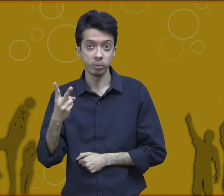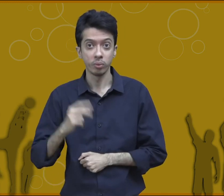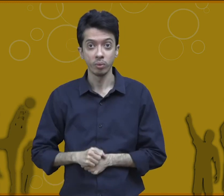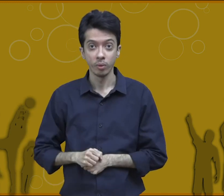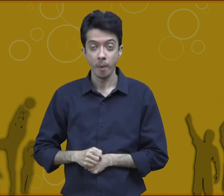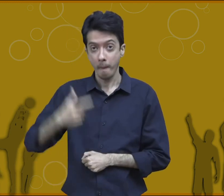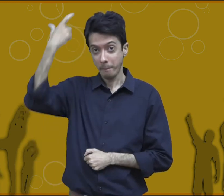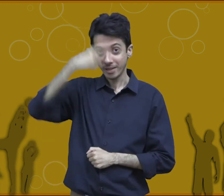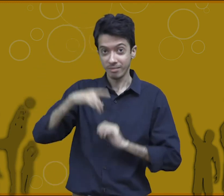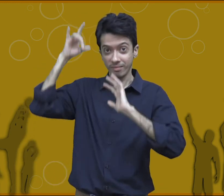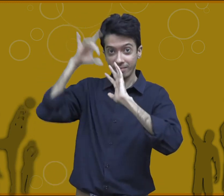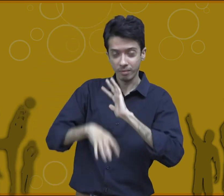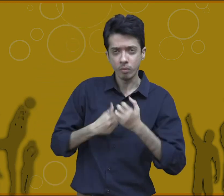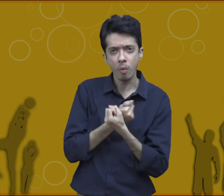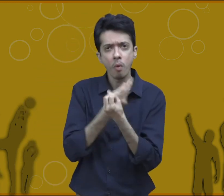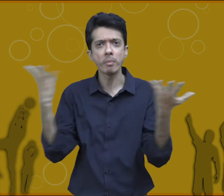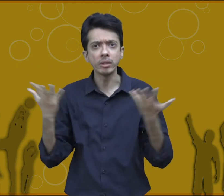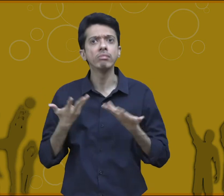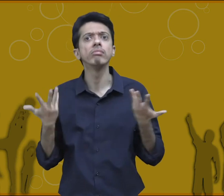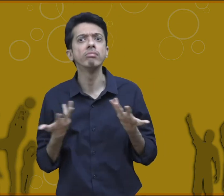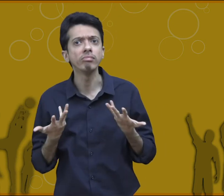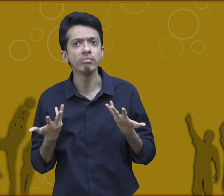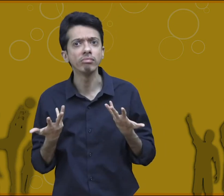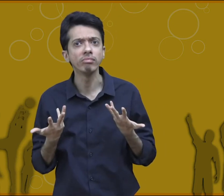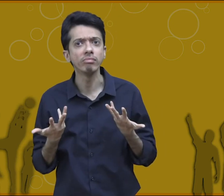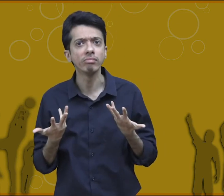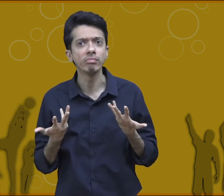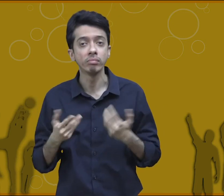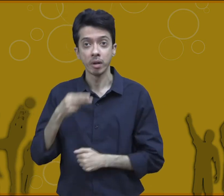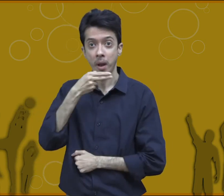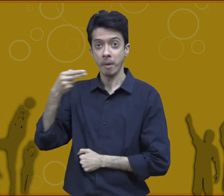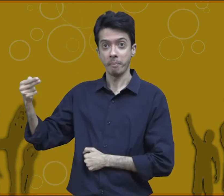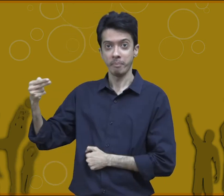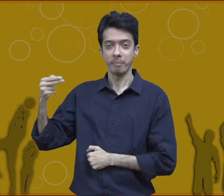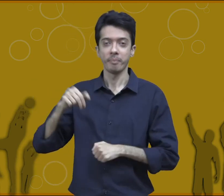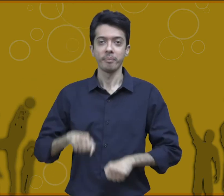question 2 what are the qualities which are included in personal skills